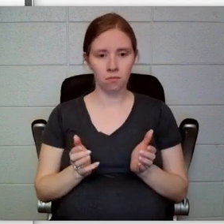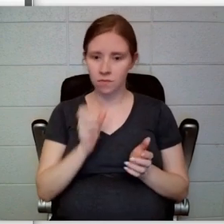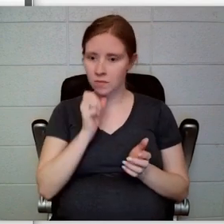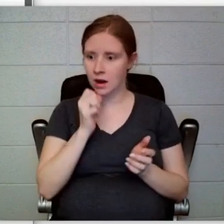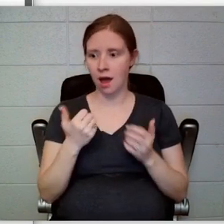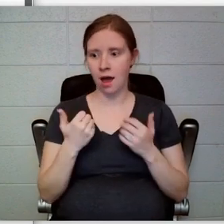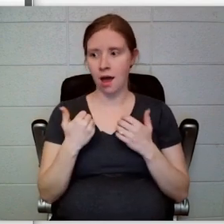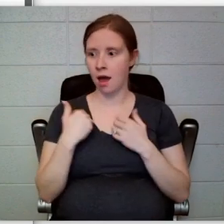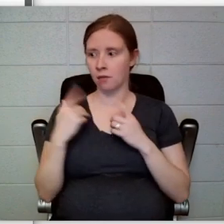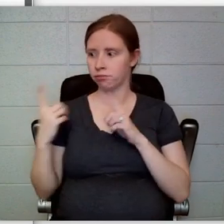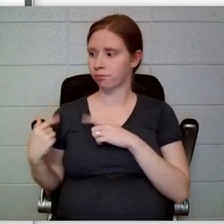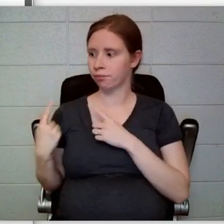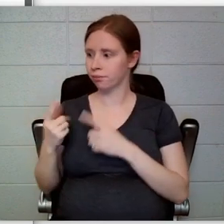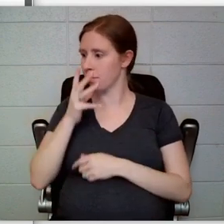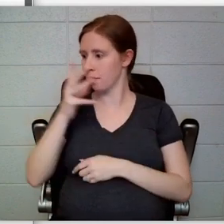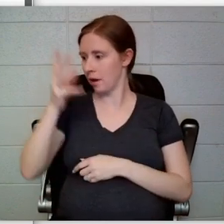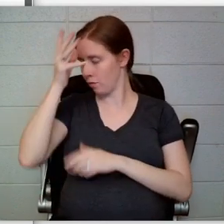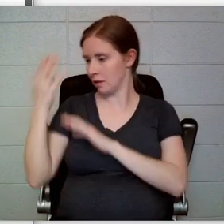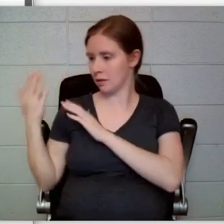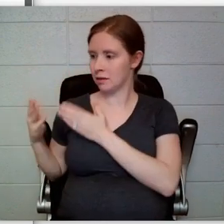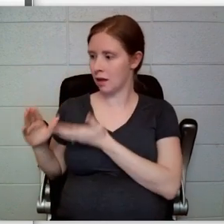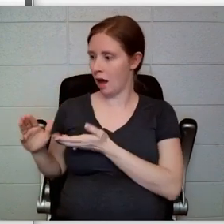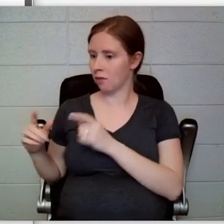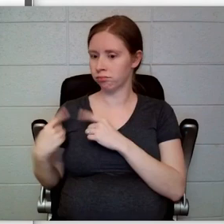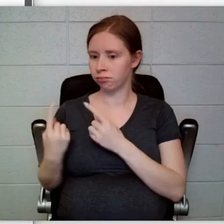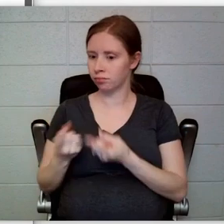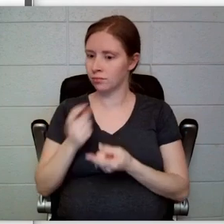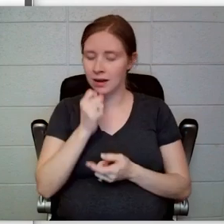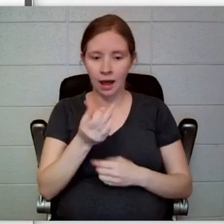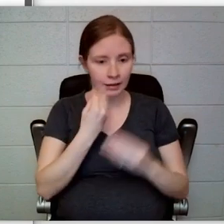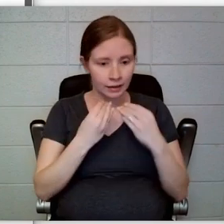parents died, although they were extremely fond of them.